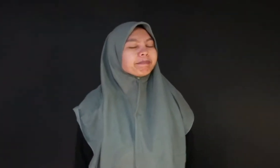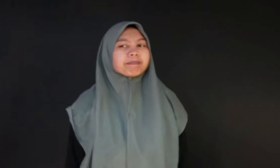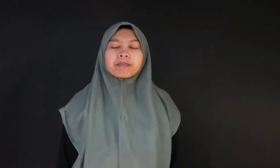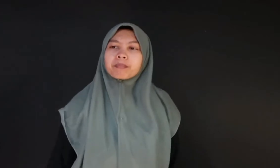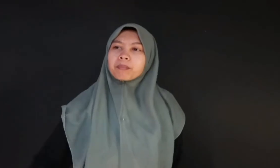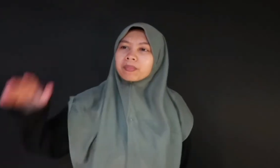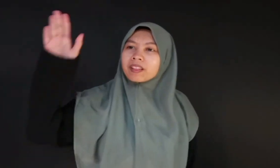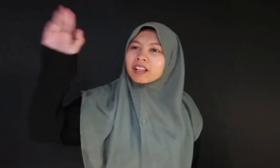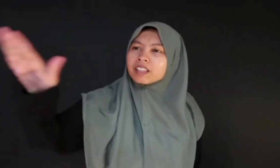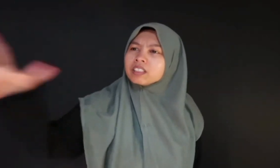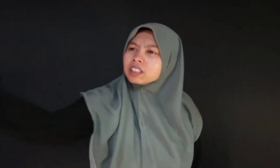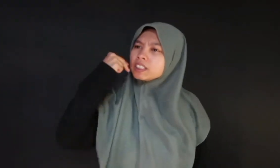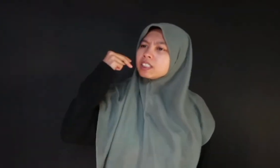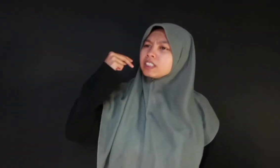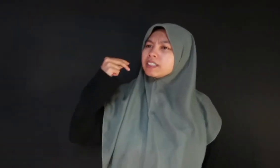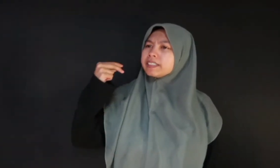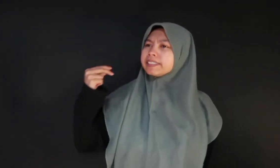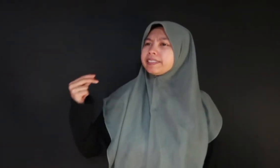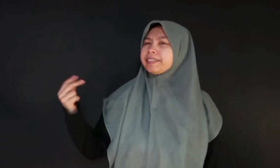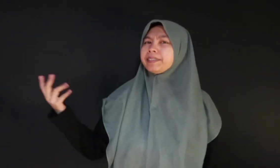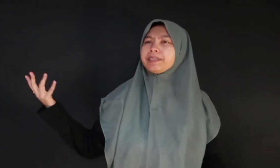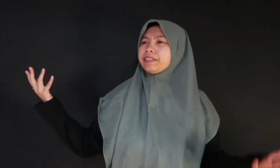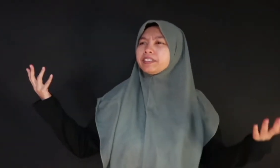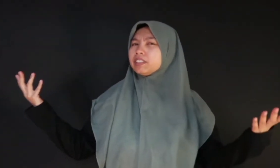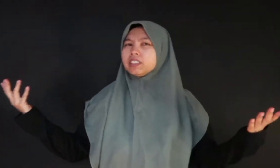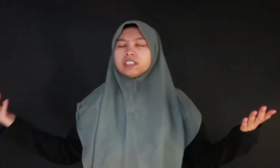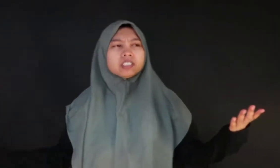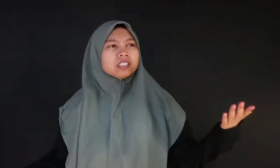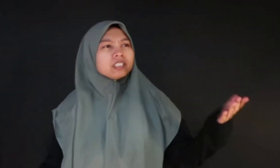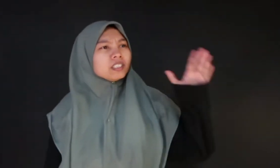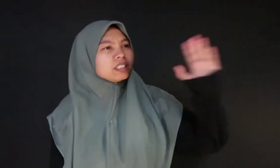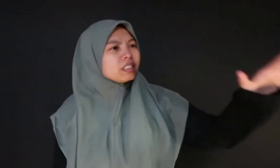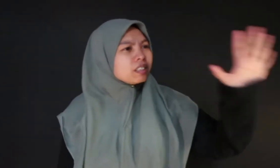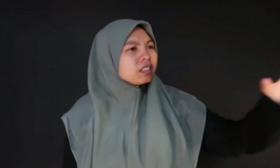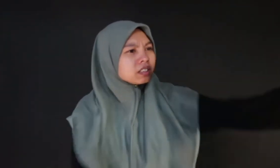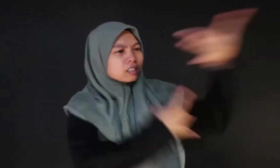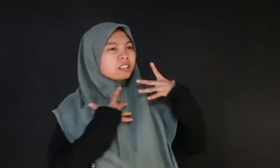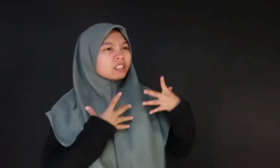When I call them, they get resentful They despise me